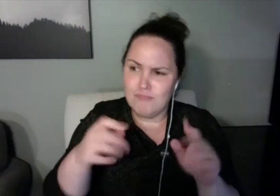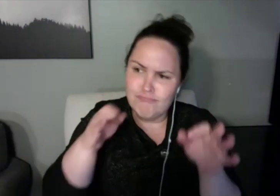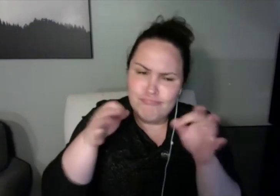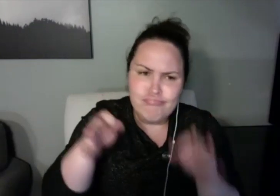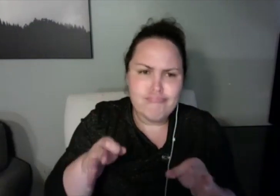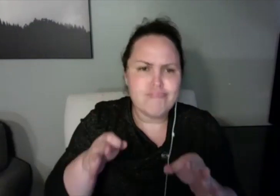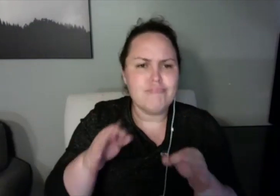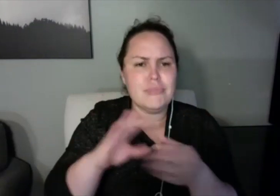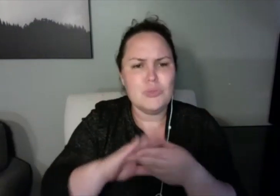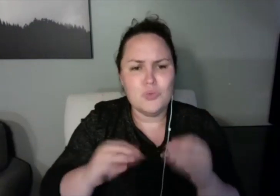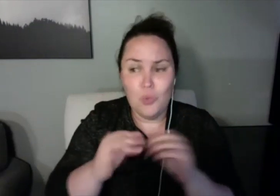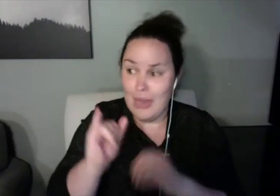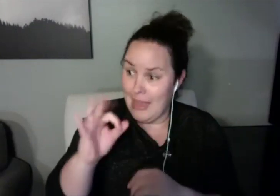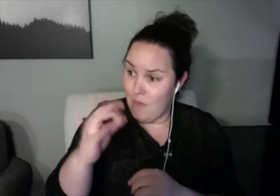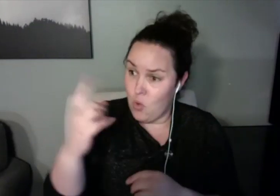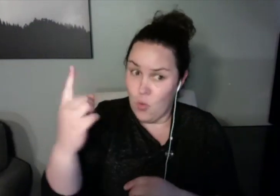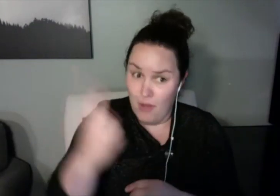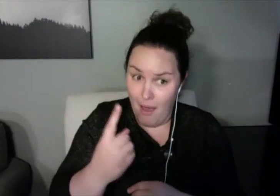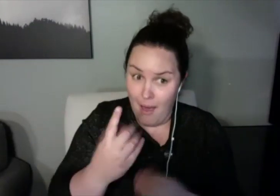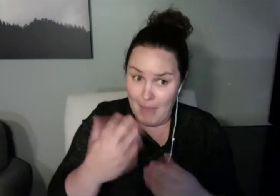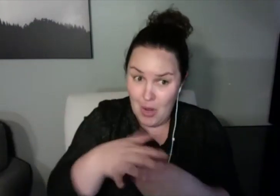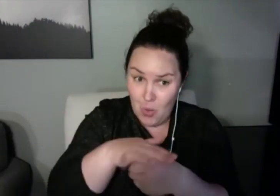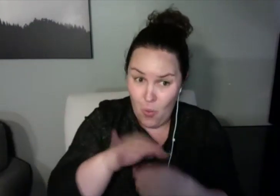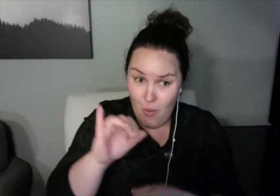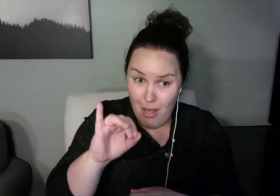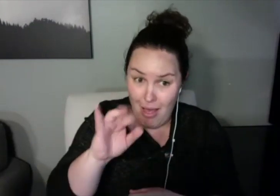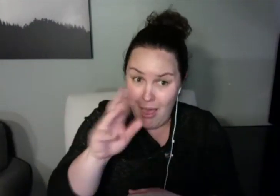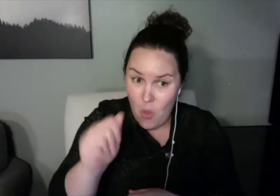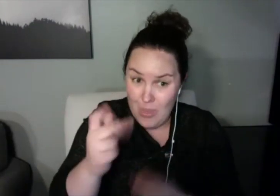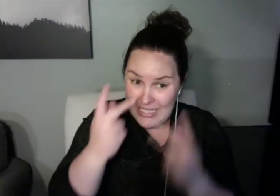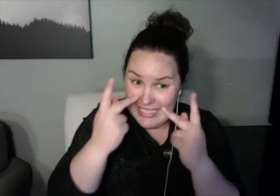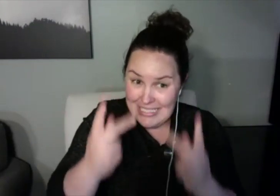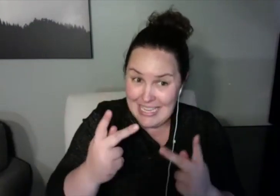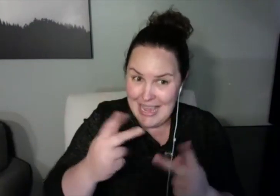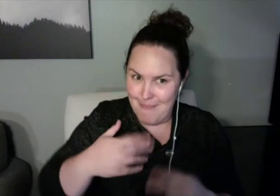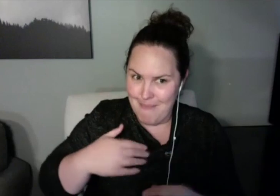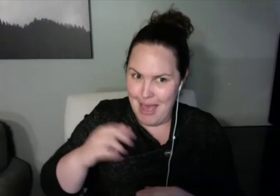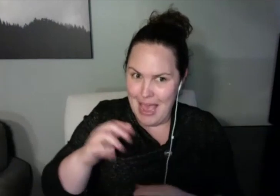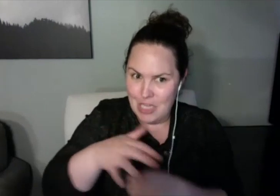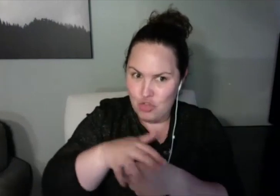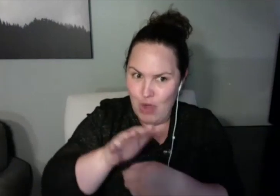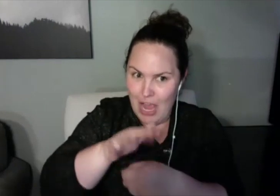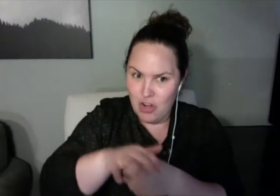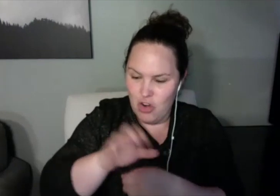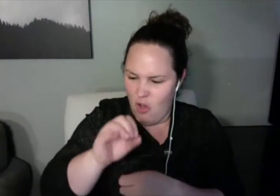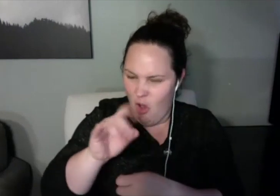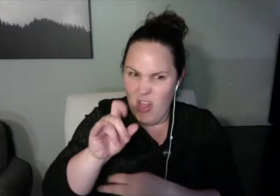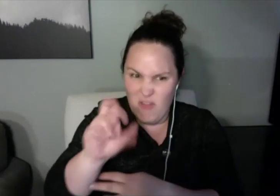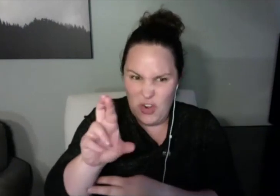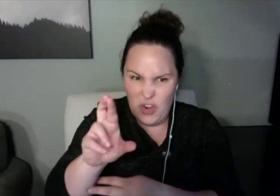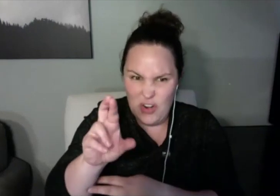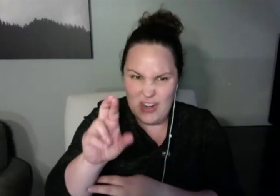I was really little. Then I moved on to mechanical pencils because